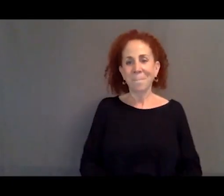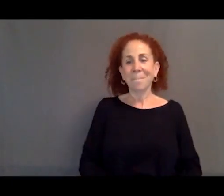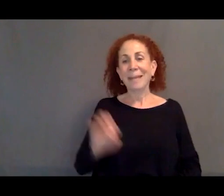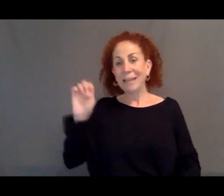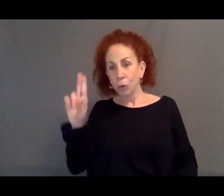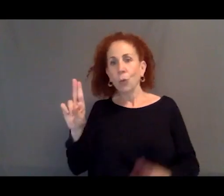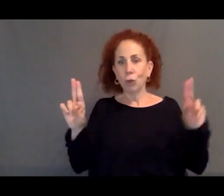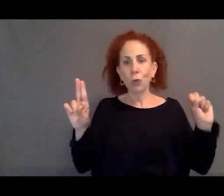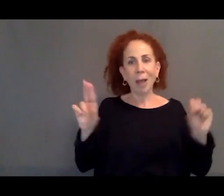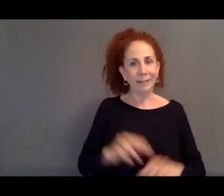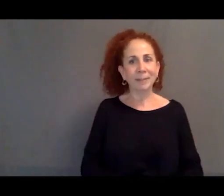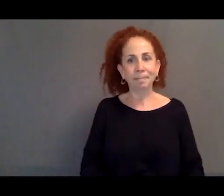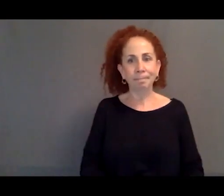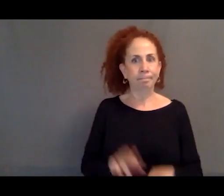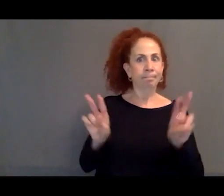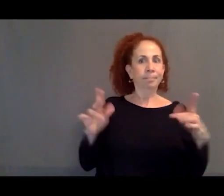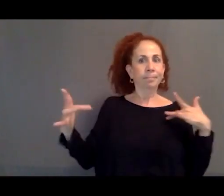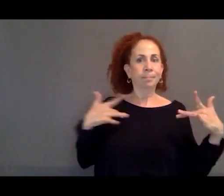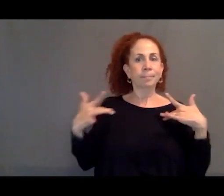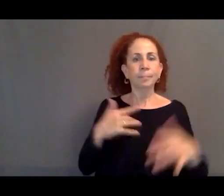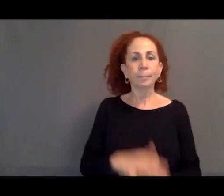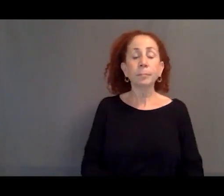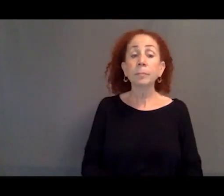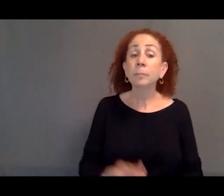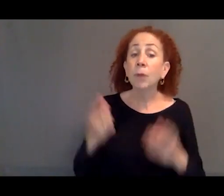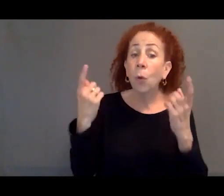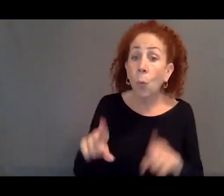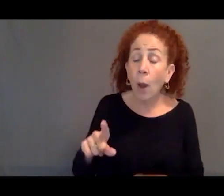So when the government of Afghanistan